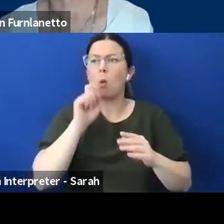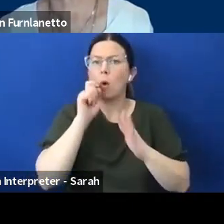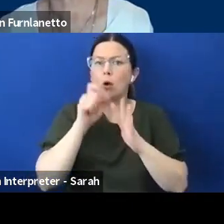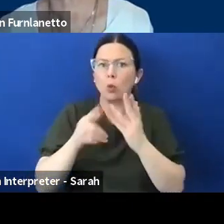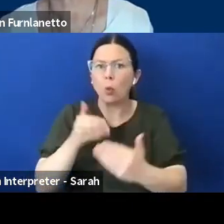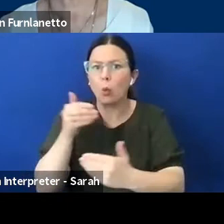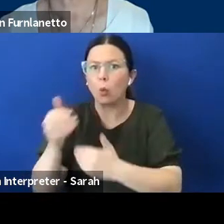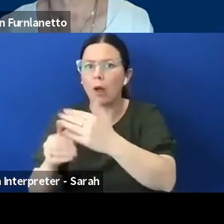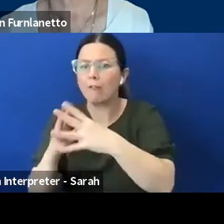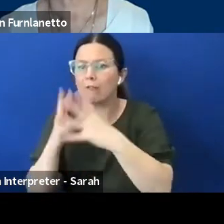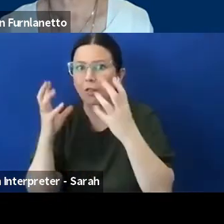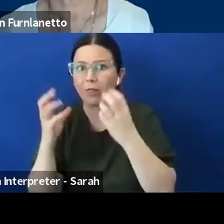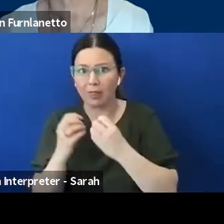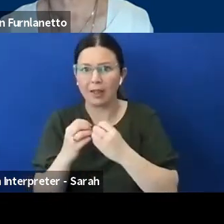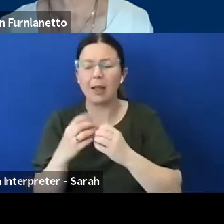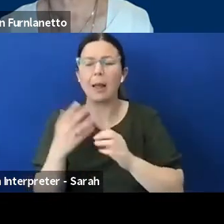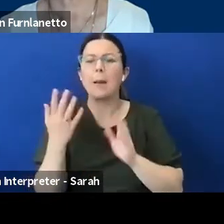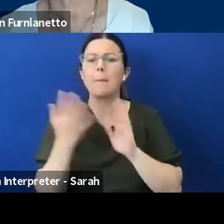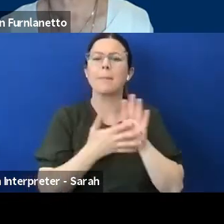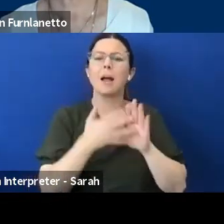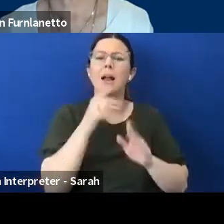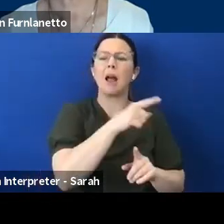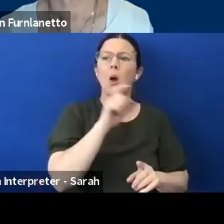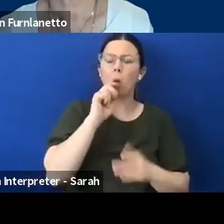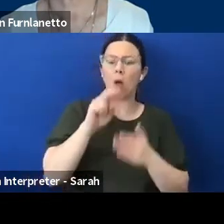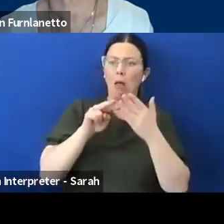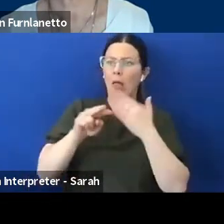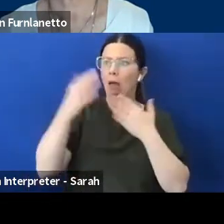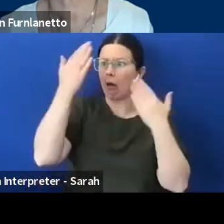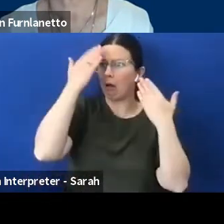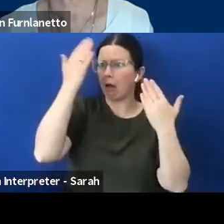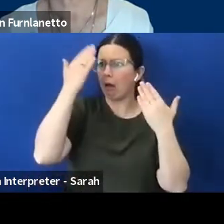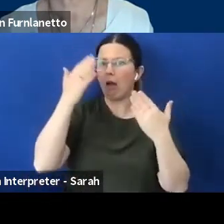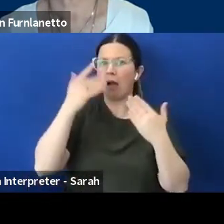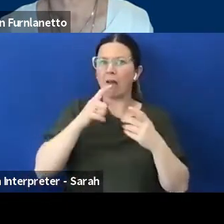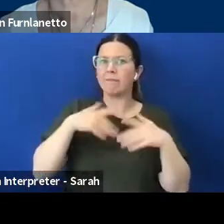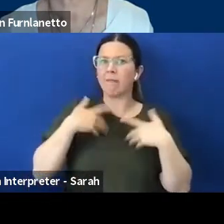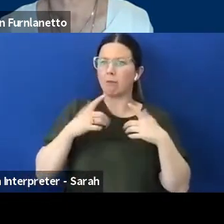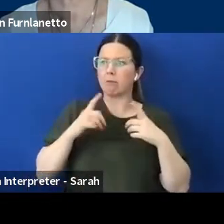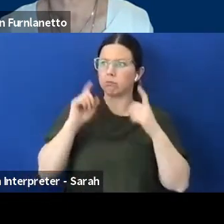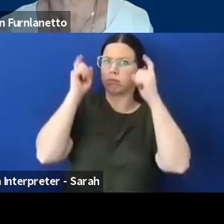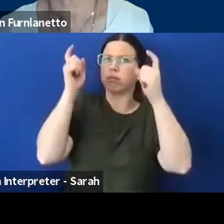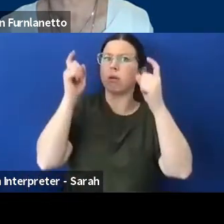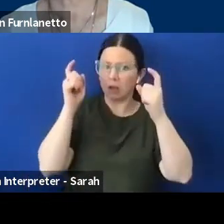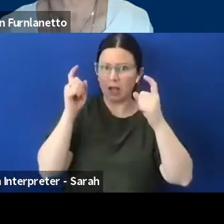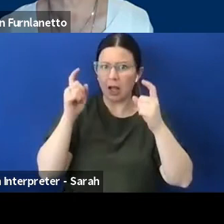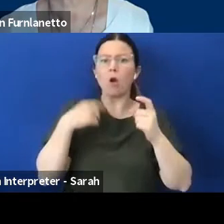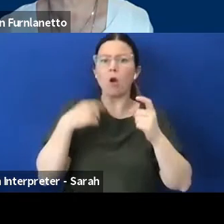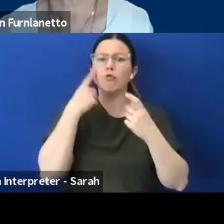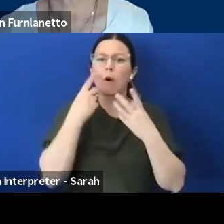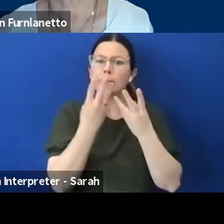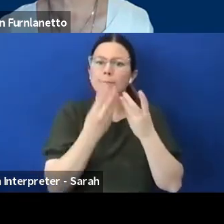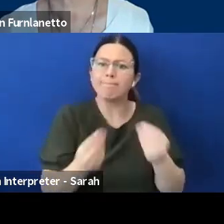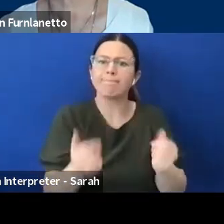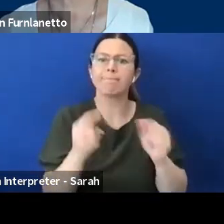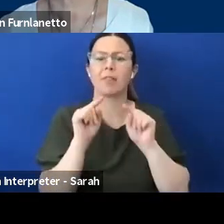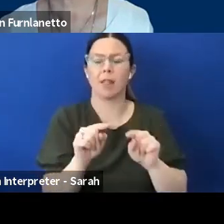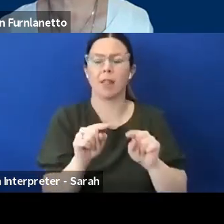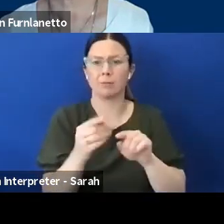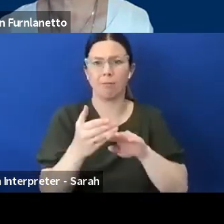allay their fears and allow them to engage. I don't think it and I understand completely